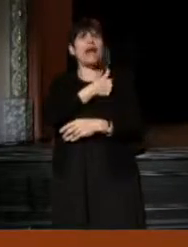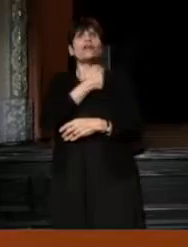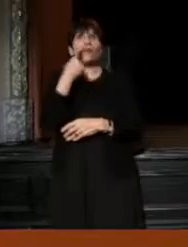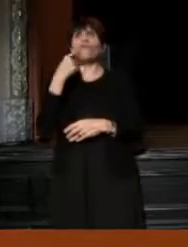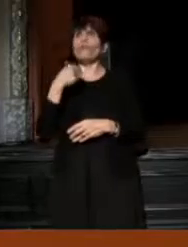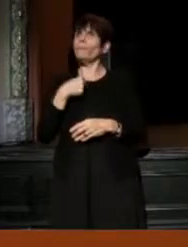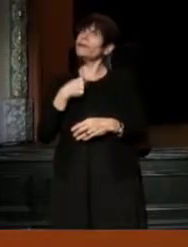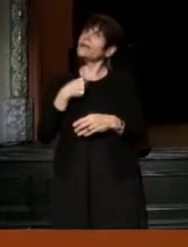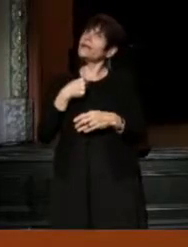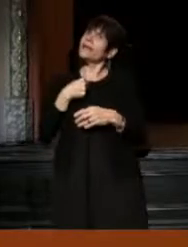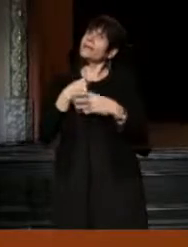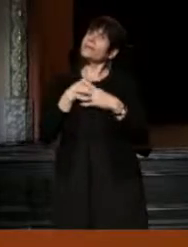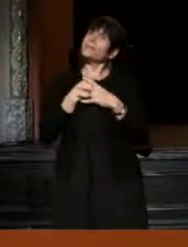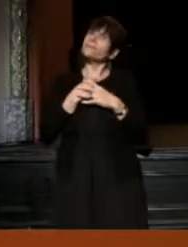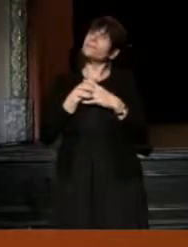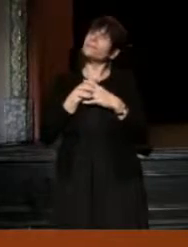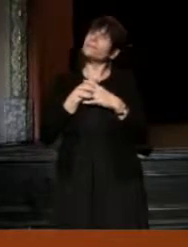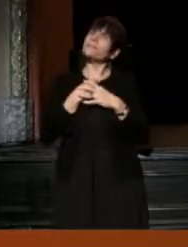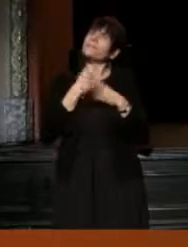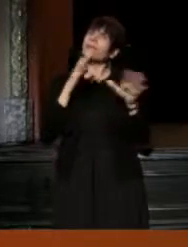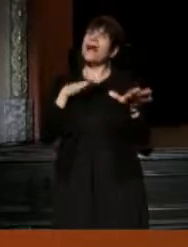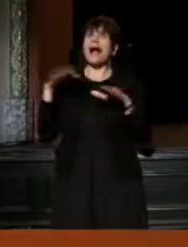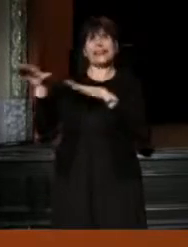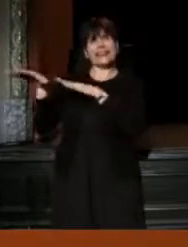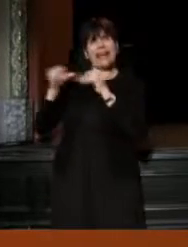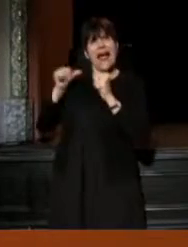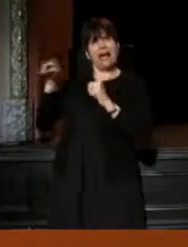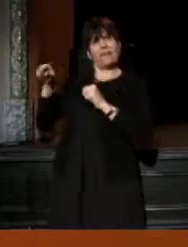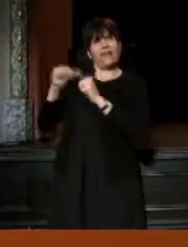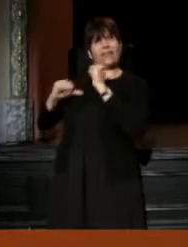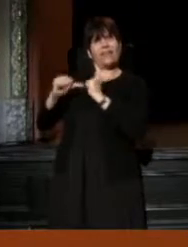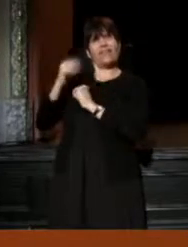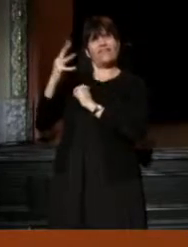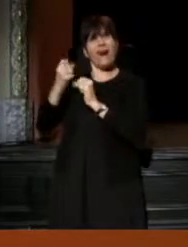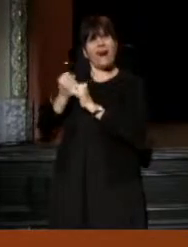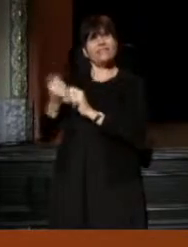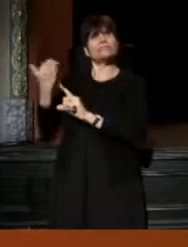because I have left a theater five years previously